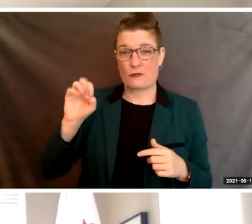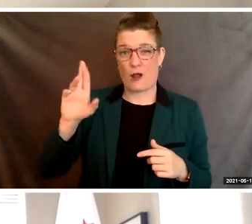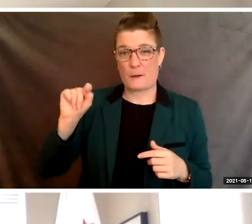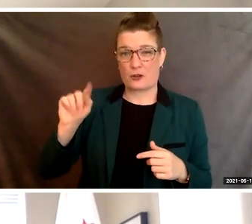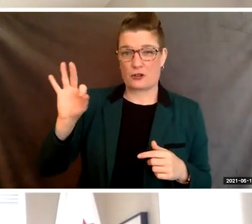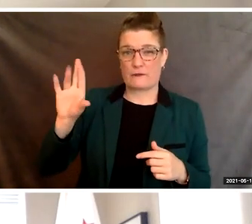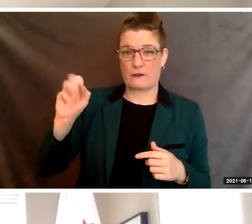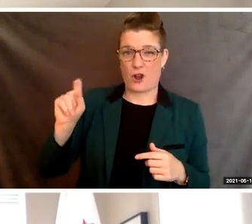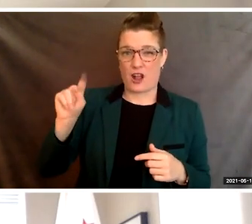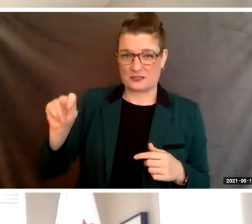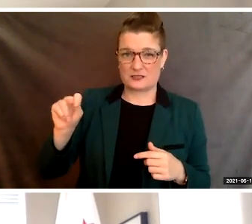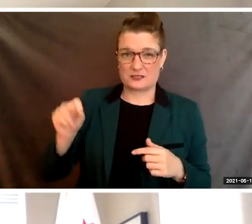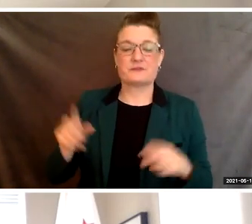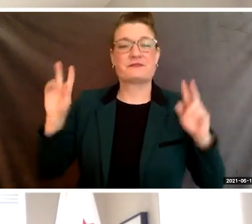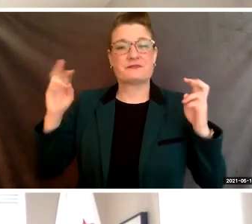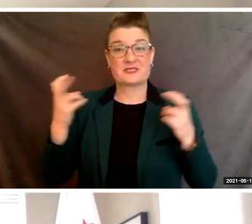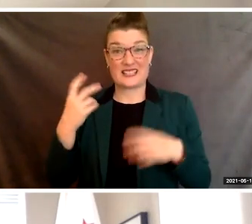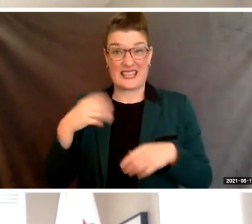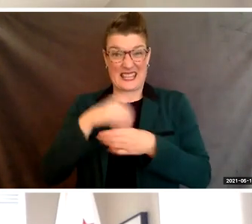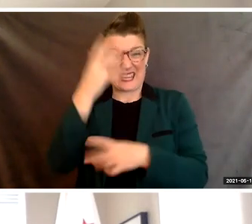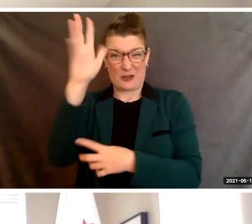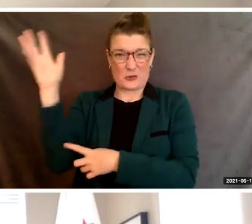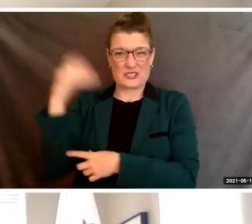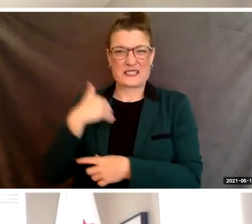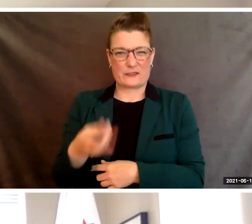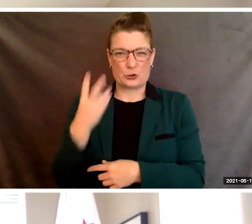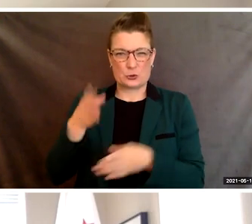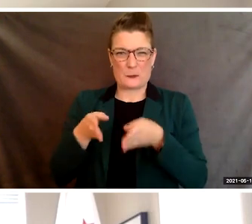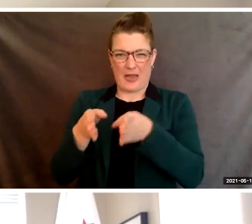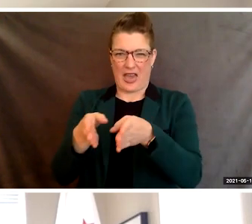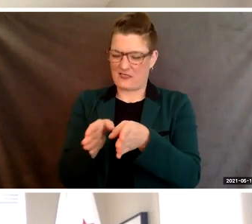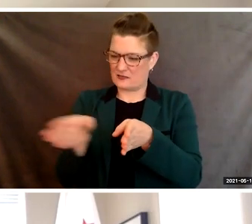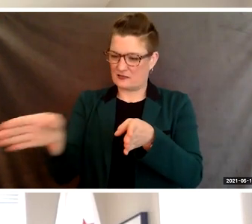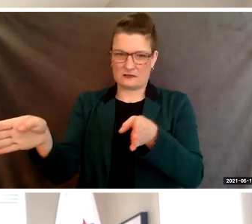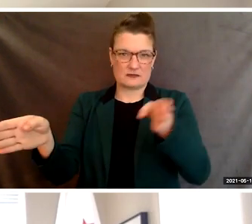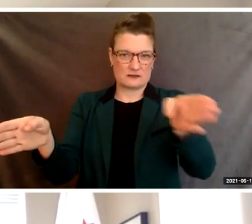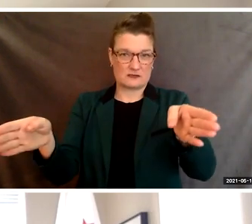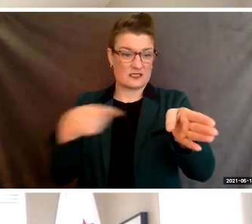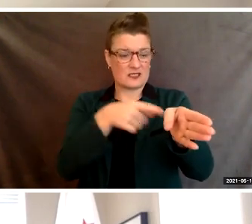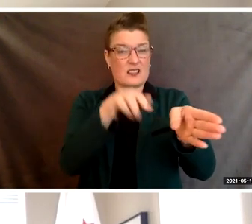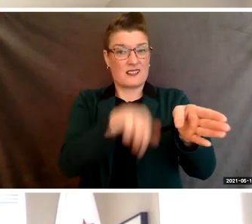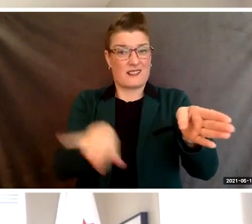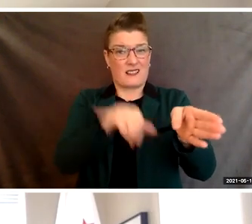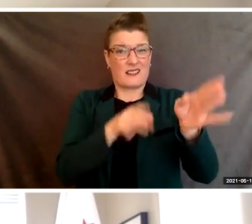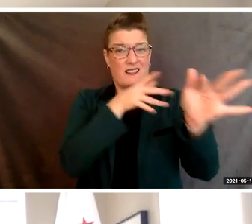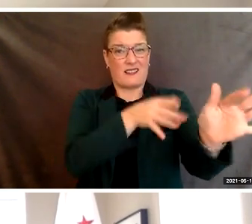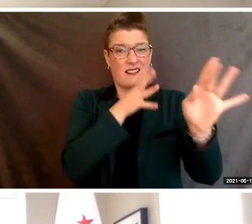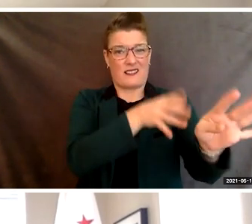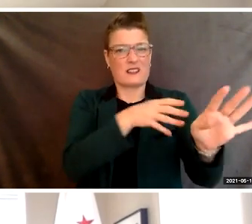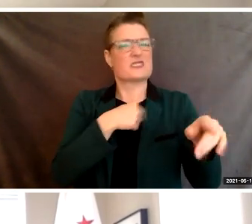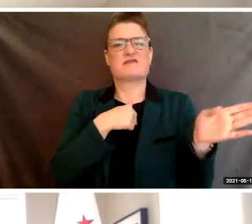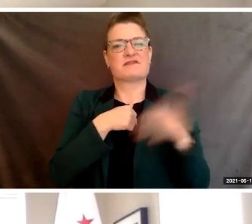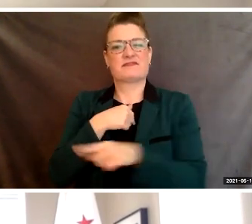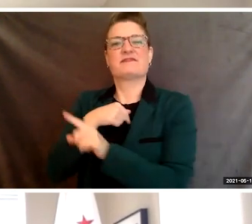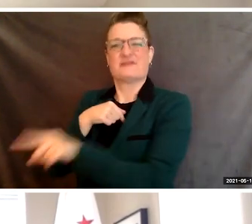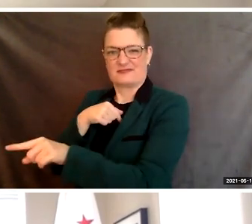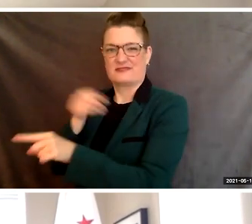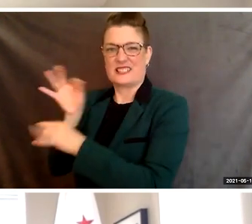"Two roads diverge in a wood, "and I, I took the one less traveled "and that has made all the difference."